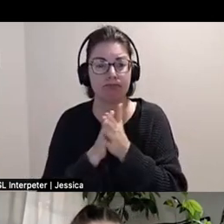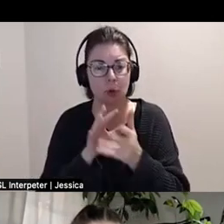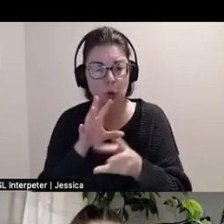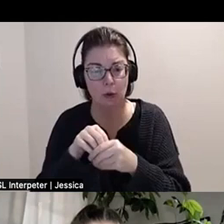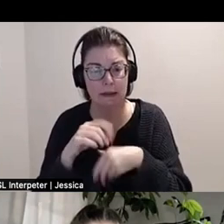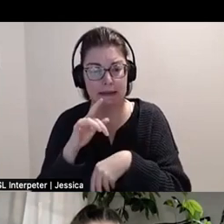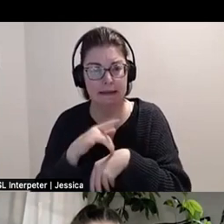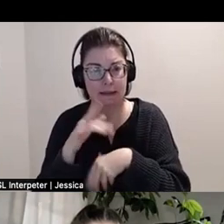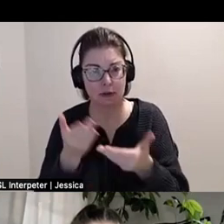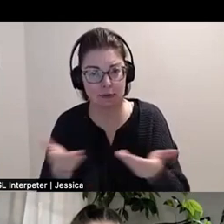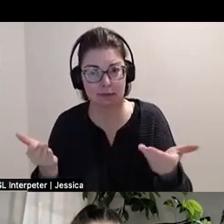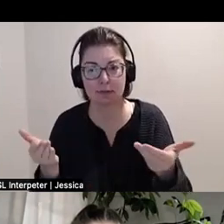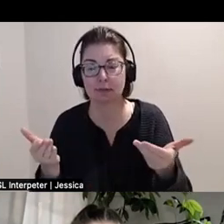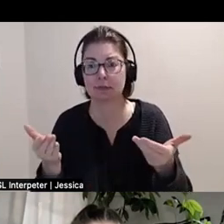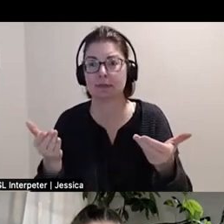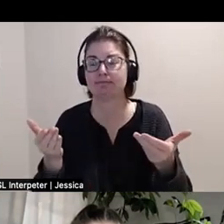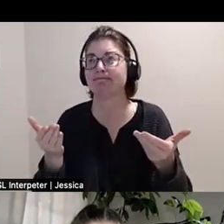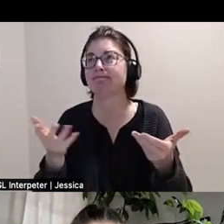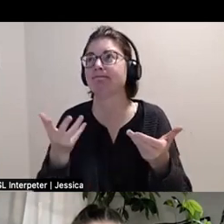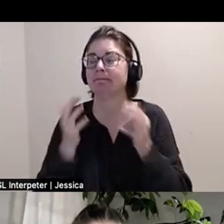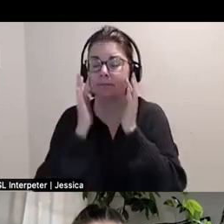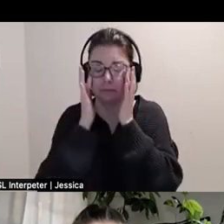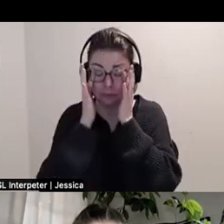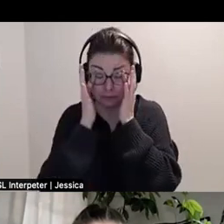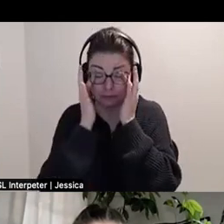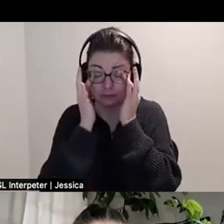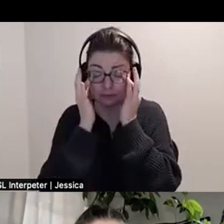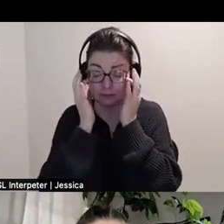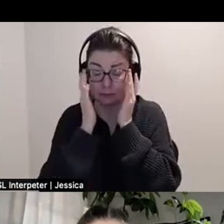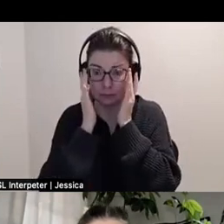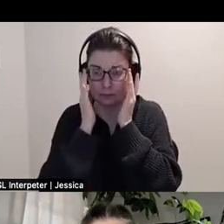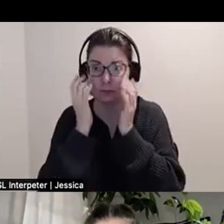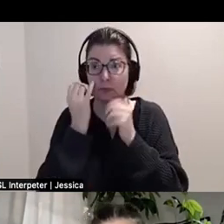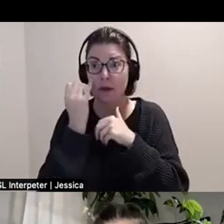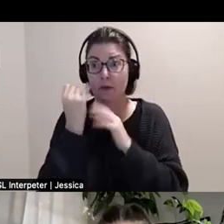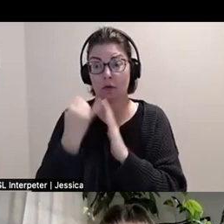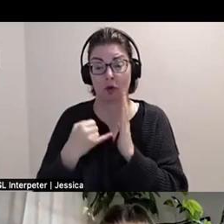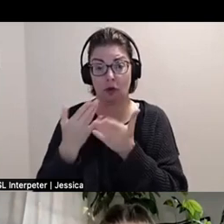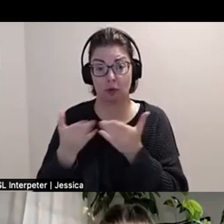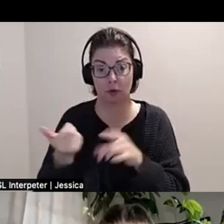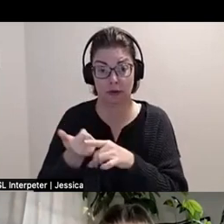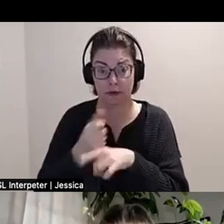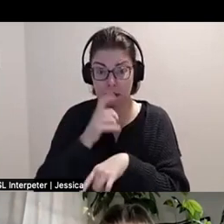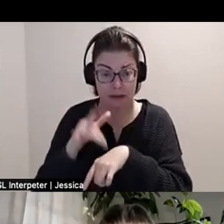if the if the art object itself is not touchable for some reason,